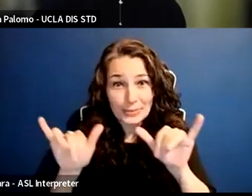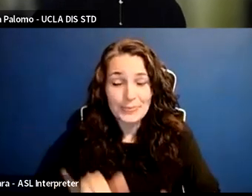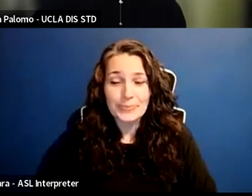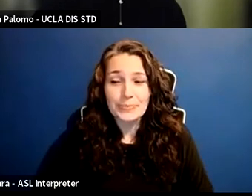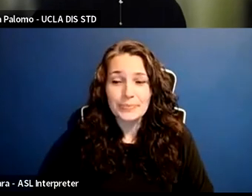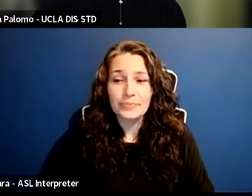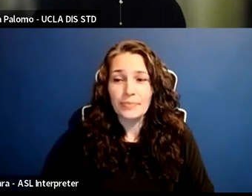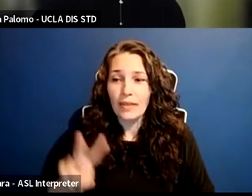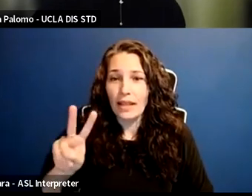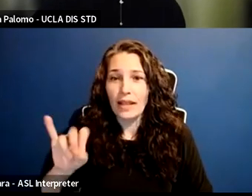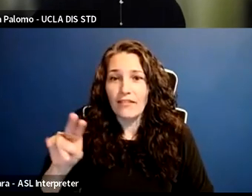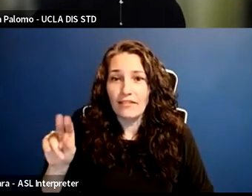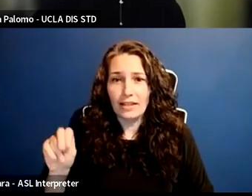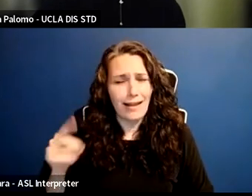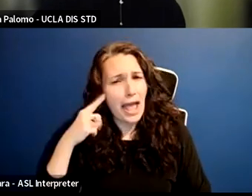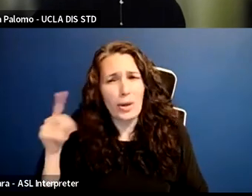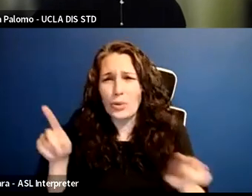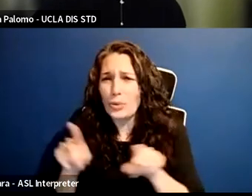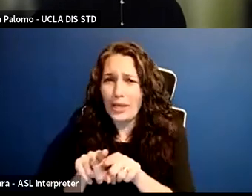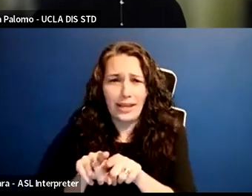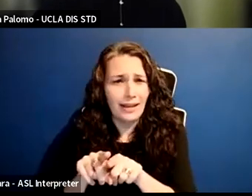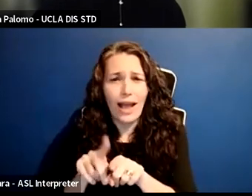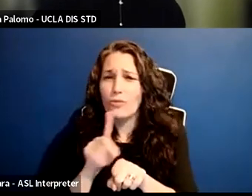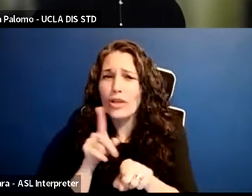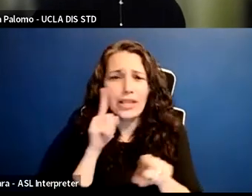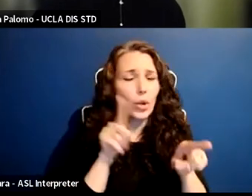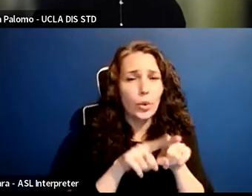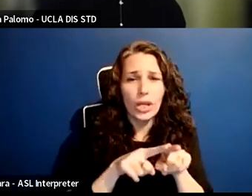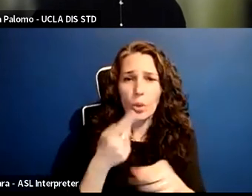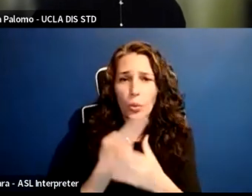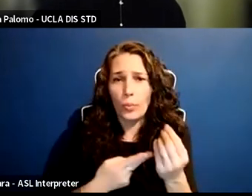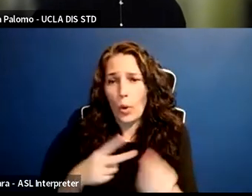I couldn't agree more with what Judy and Andy have been saying about